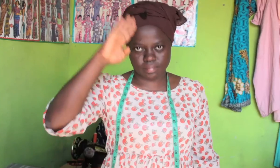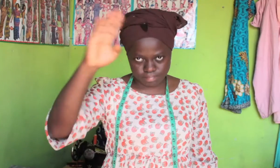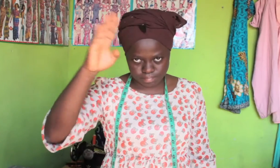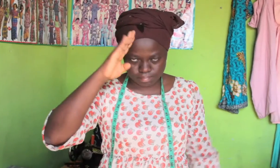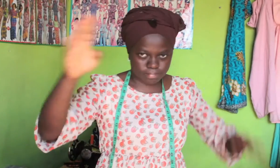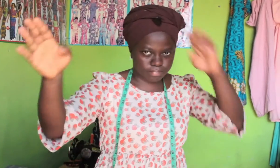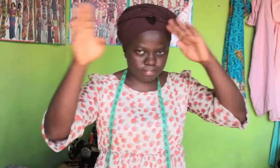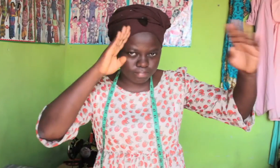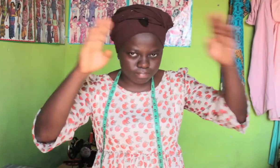Hello!